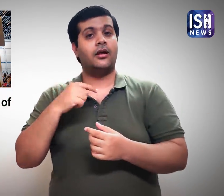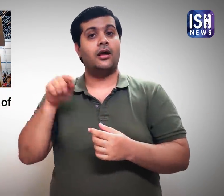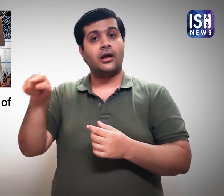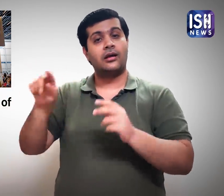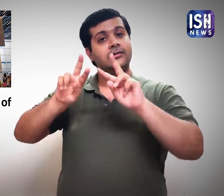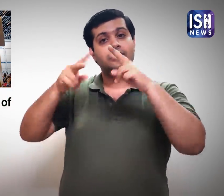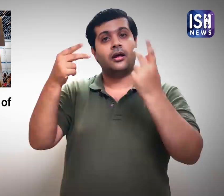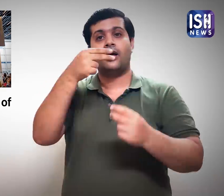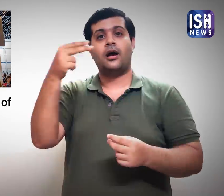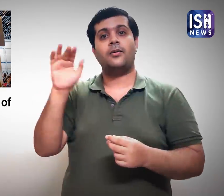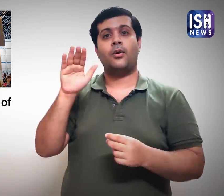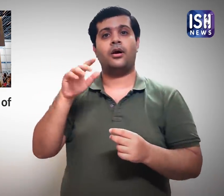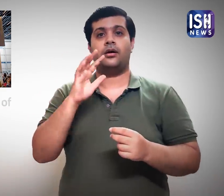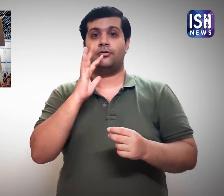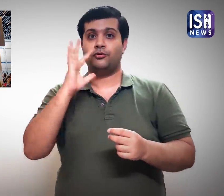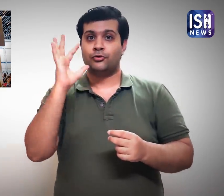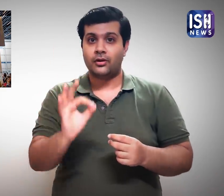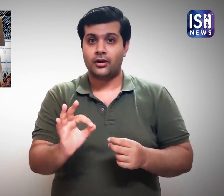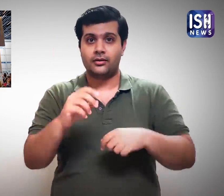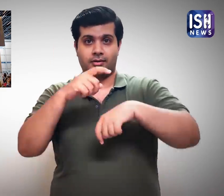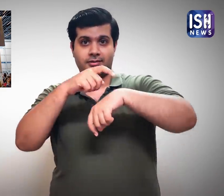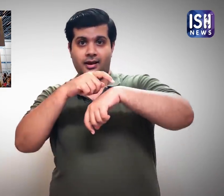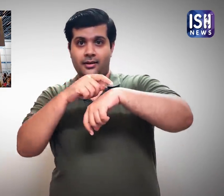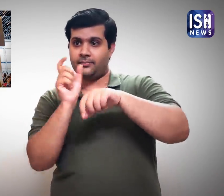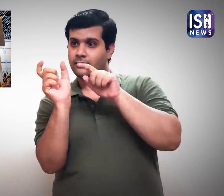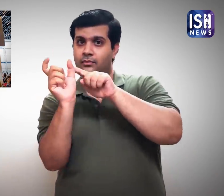However, there is a concept called 'Real Time'.